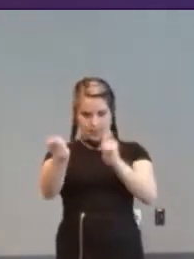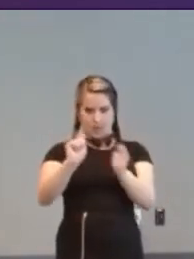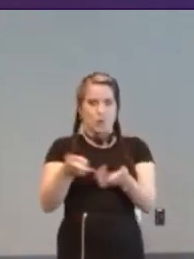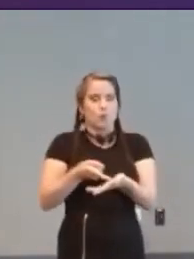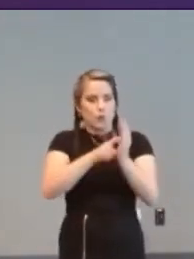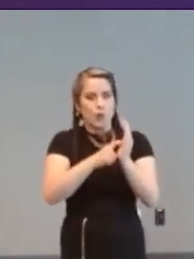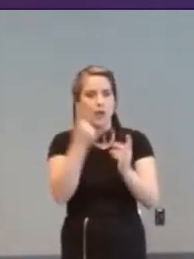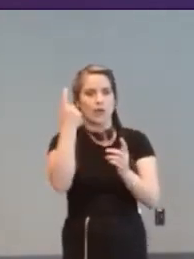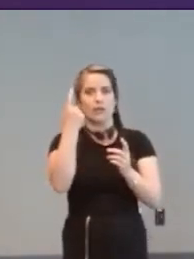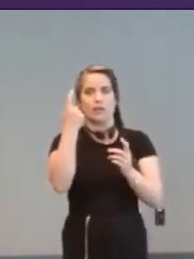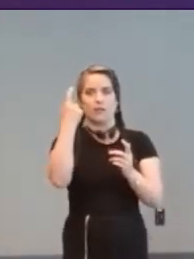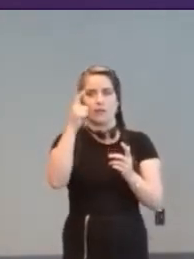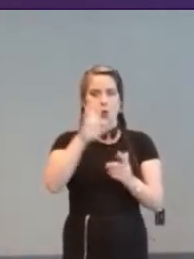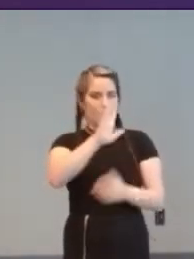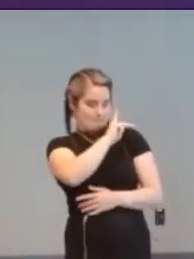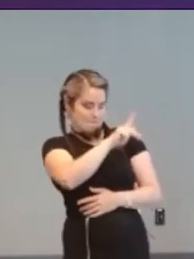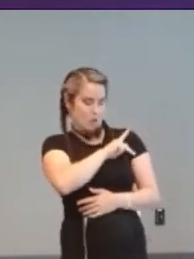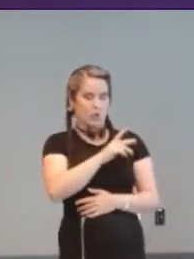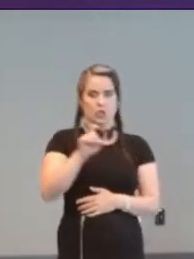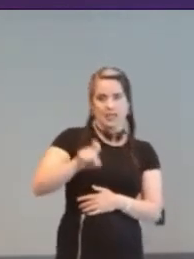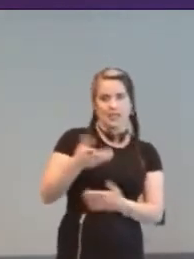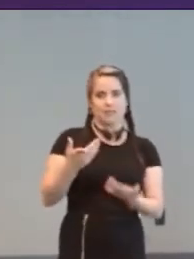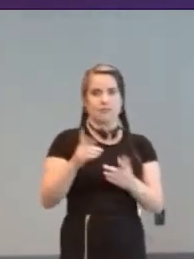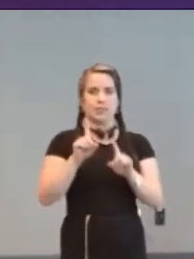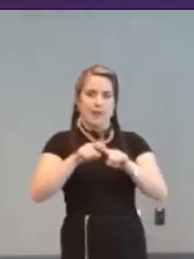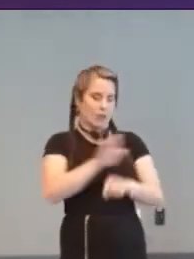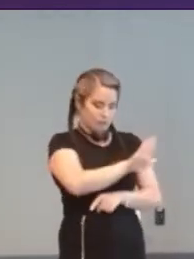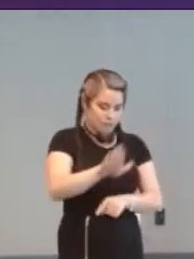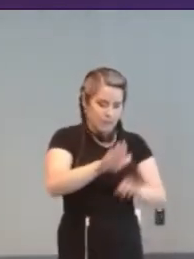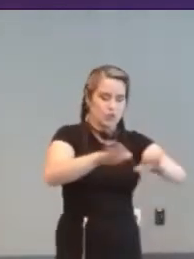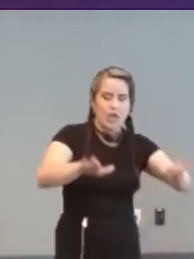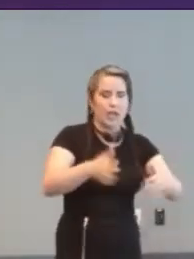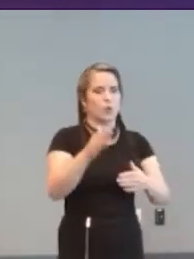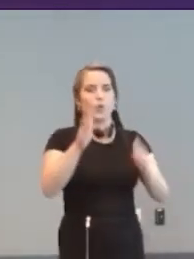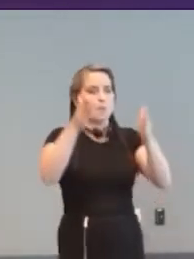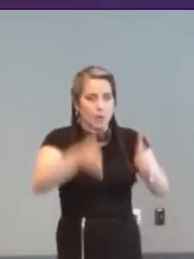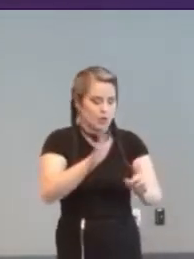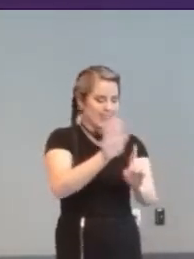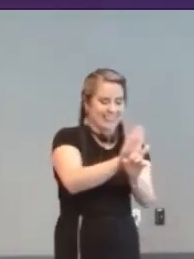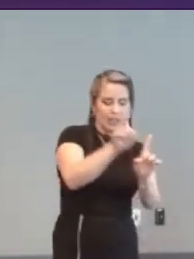personalisation based on a child or adult's disability or need um I'm curious what are